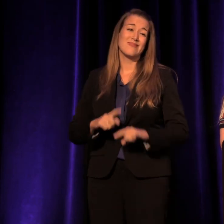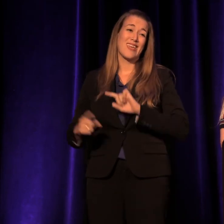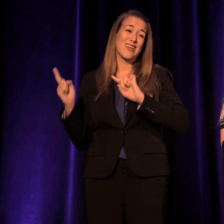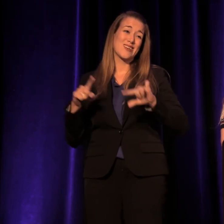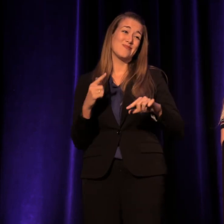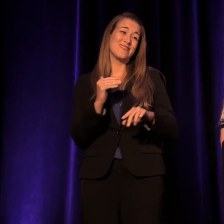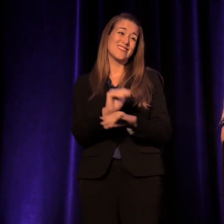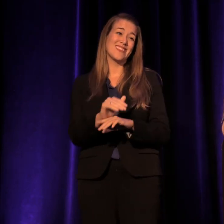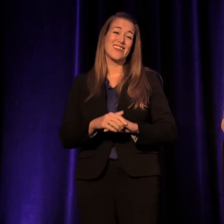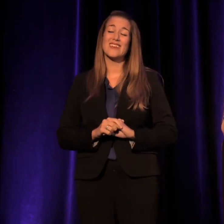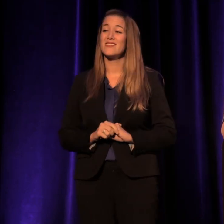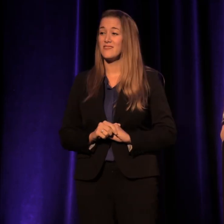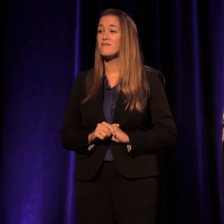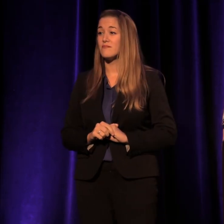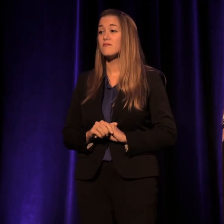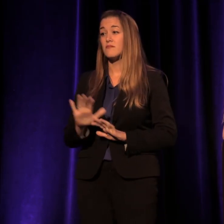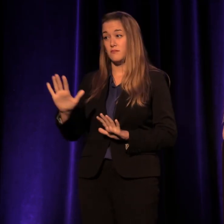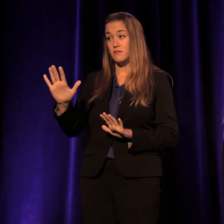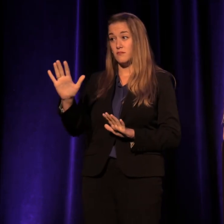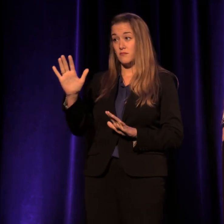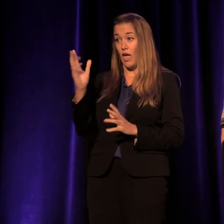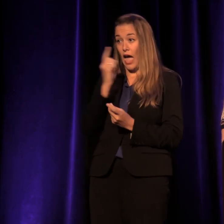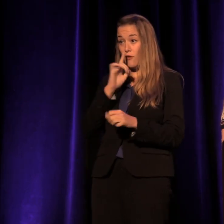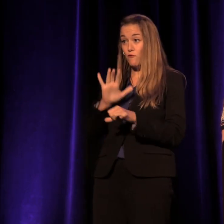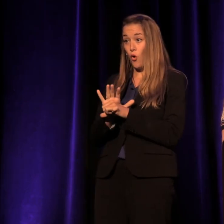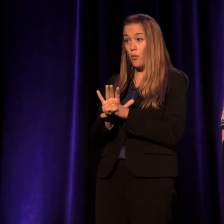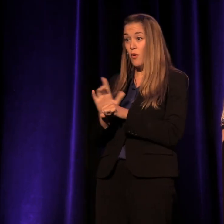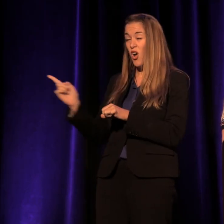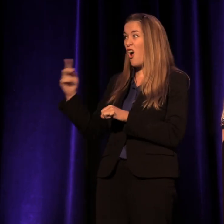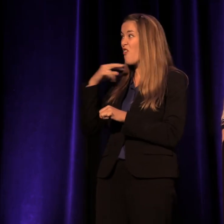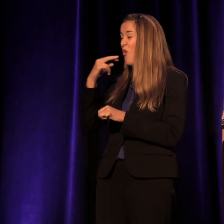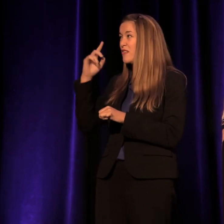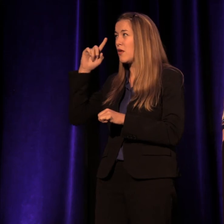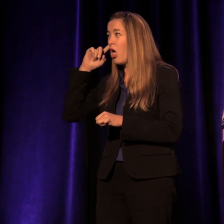I can confirm that she sounded terribly feverish...